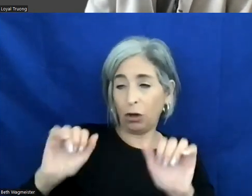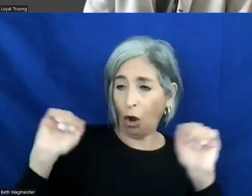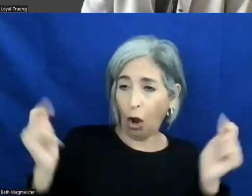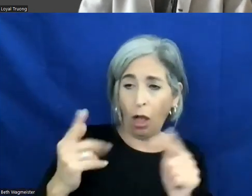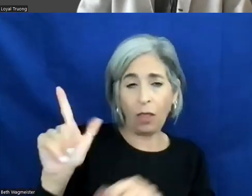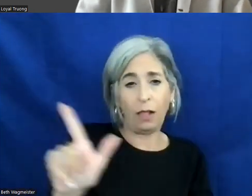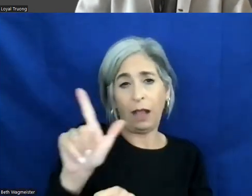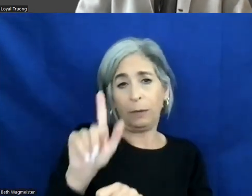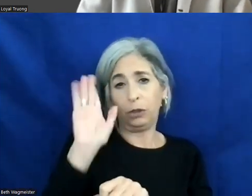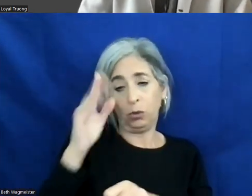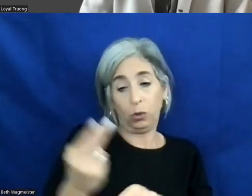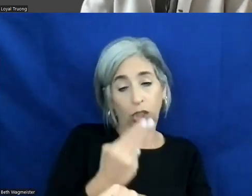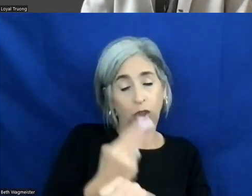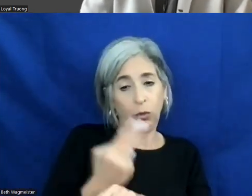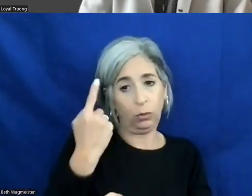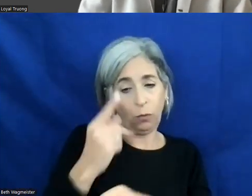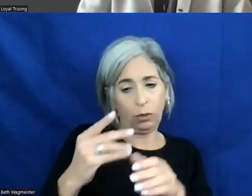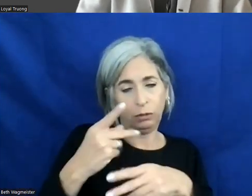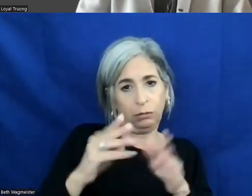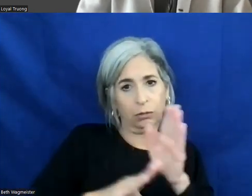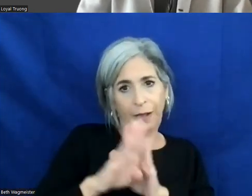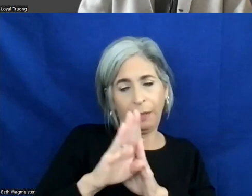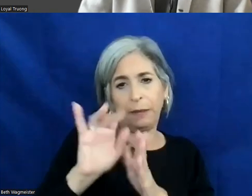Thank you. Another question